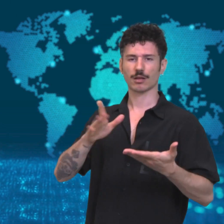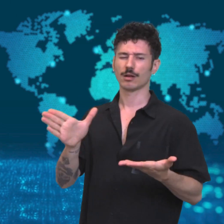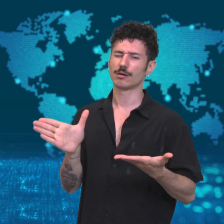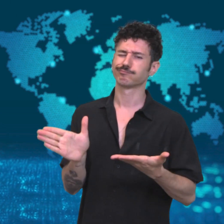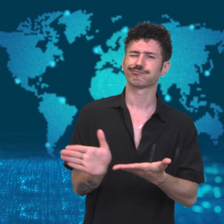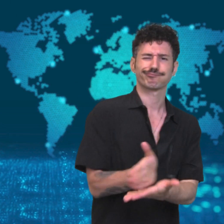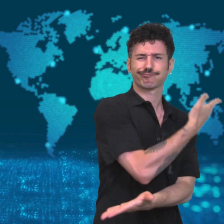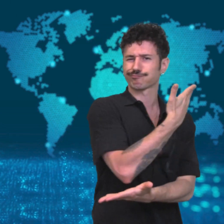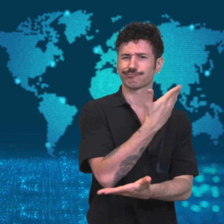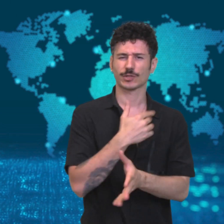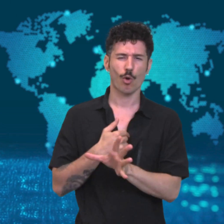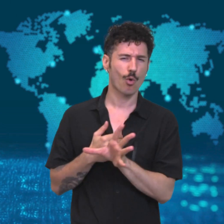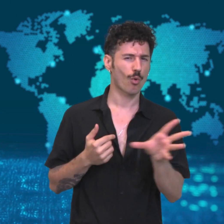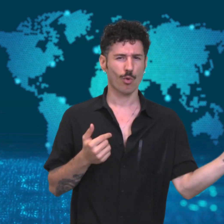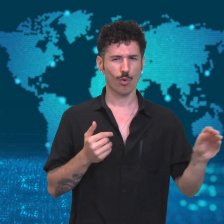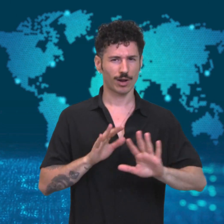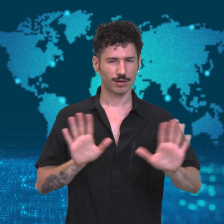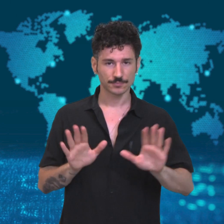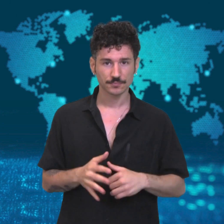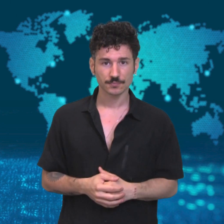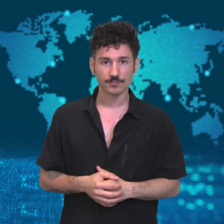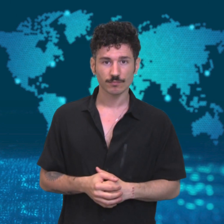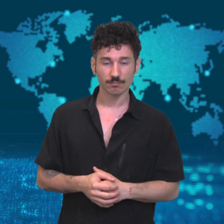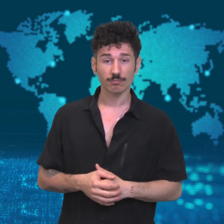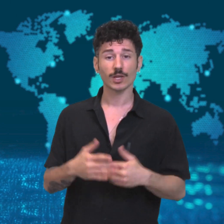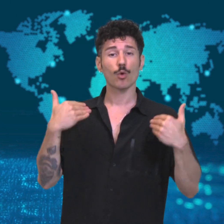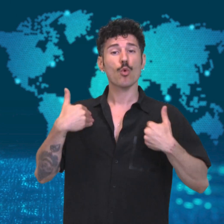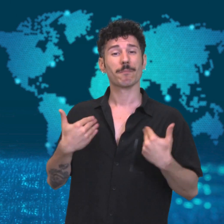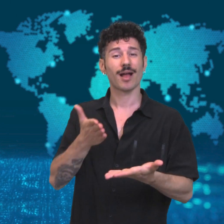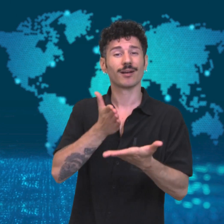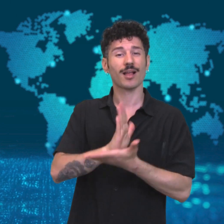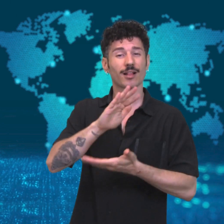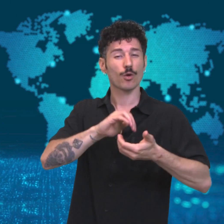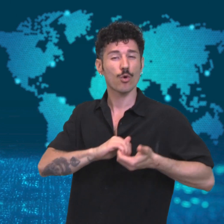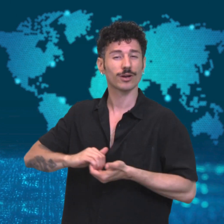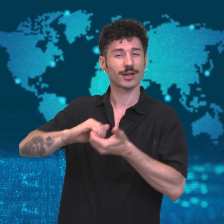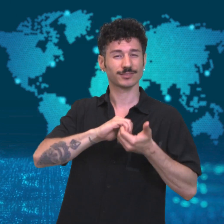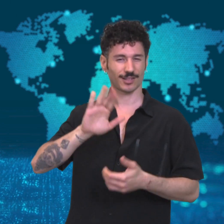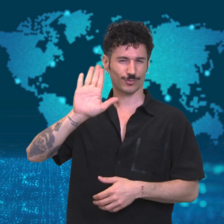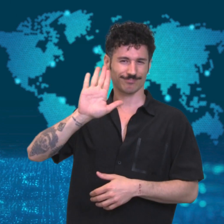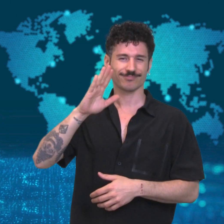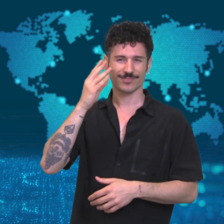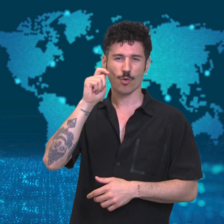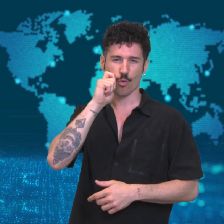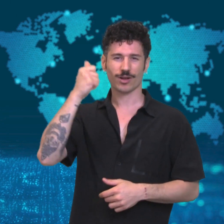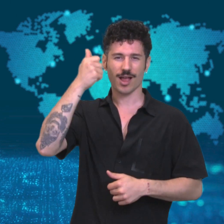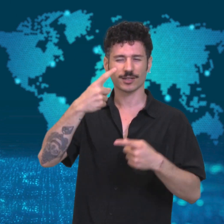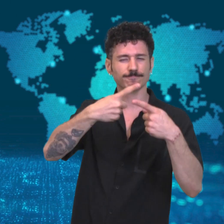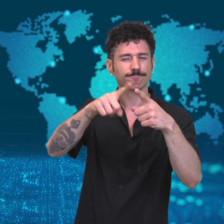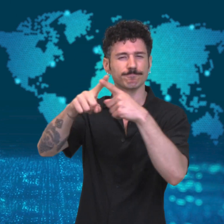Human Rights organizations in Hungary are requesting